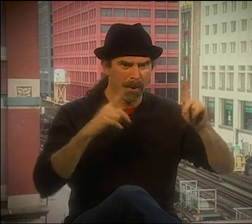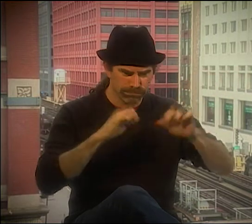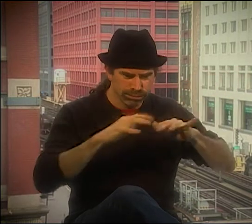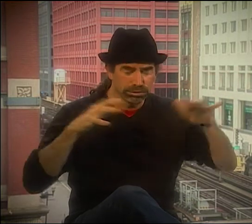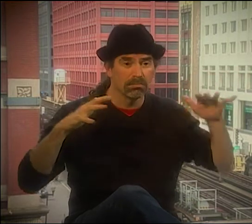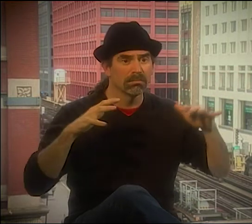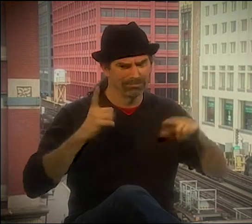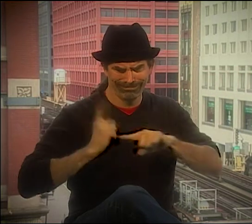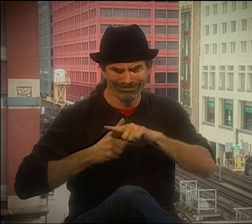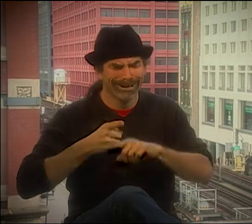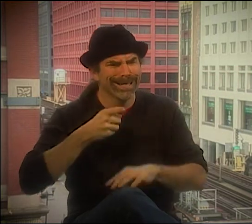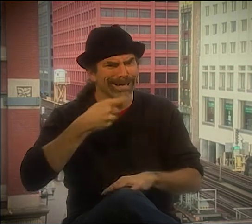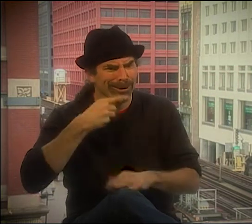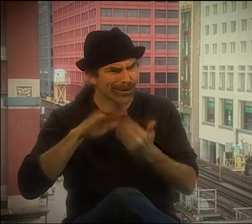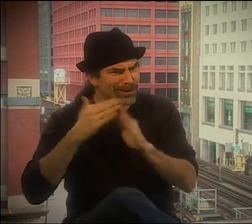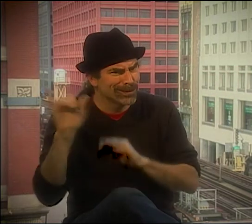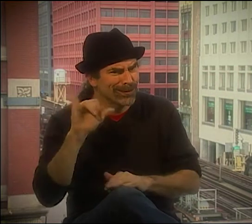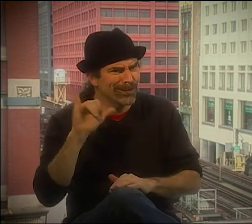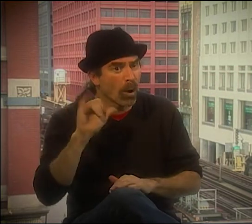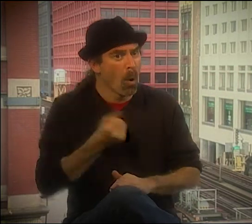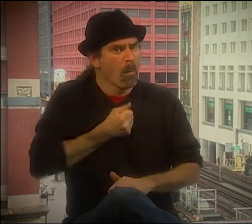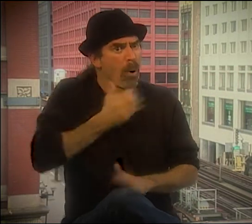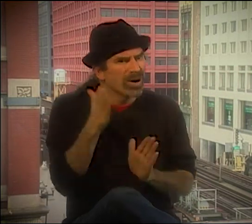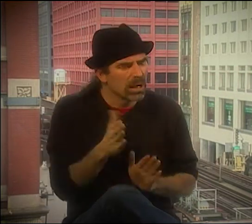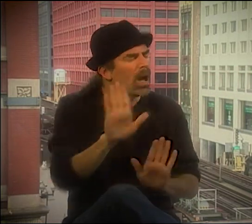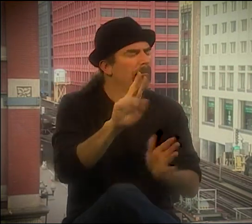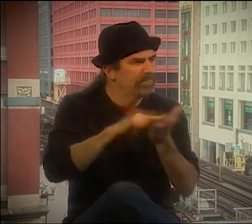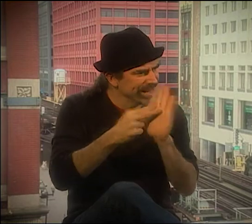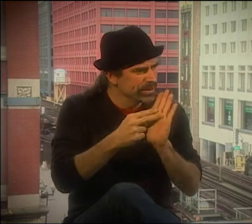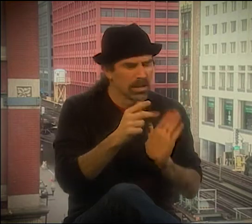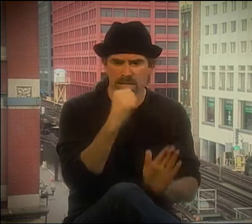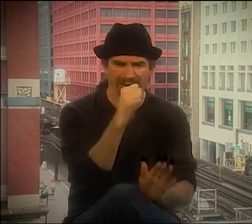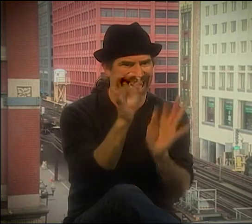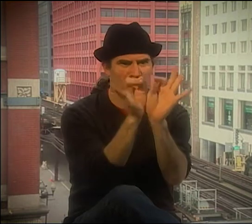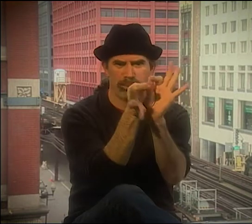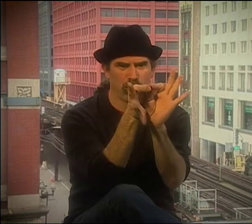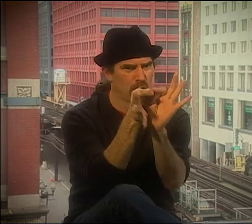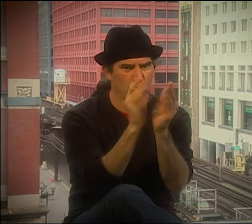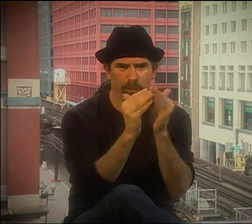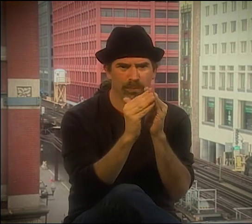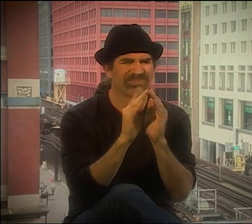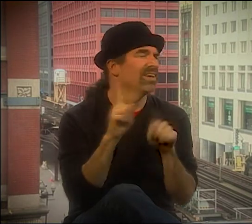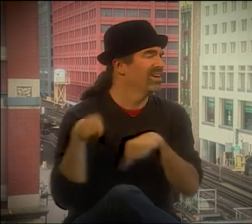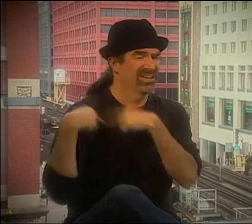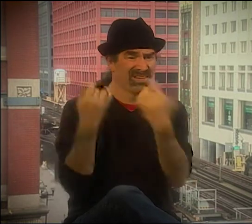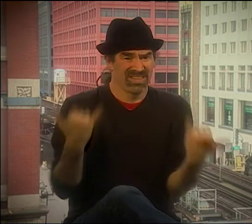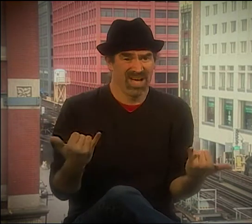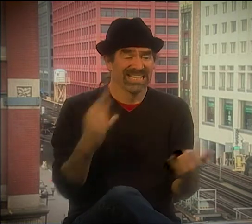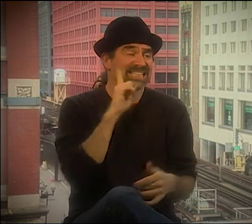WITH THEM. YEAH, WE BROUGHT DEAF POETS IN AND WE HAD THE HEARING